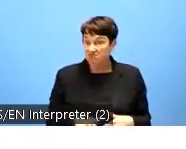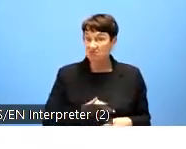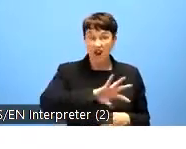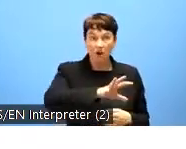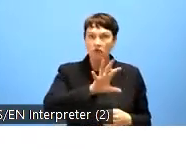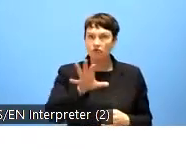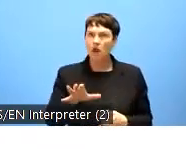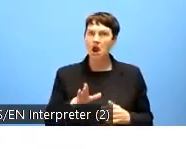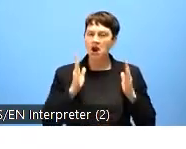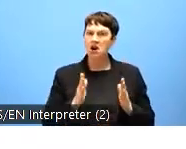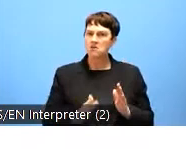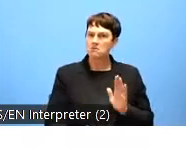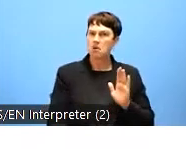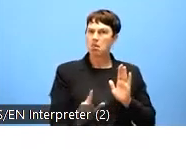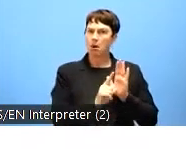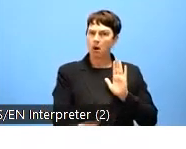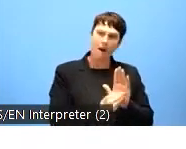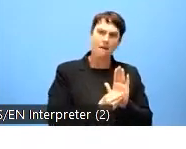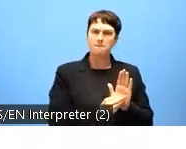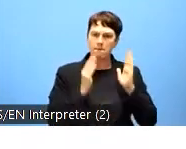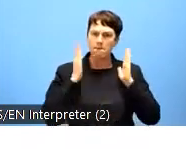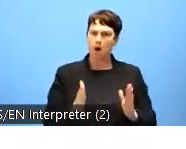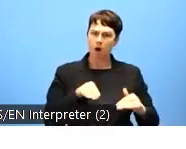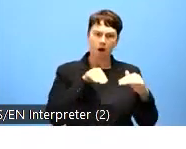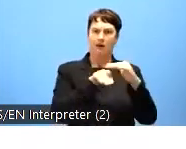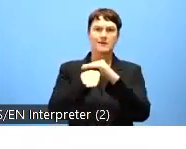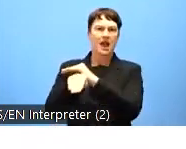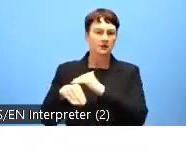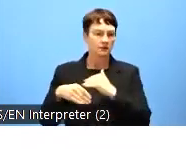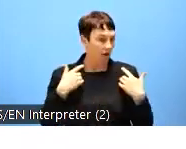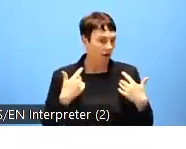time. The directive and especiallying the accompanying harmonized European standard